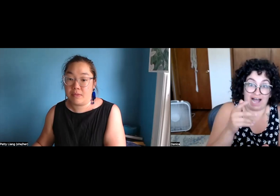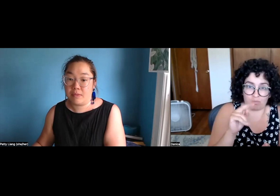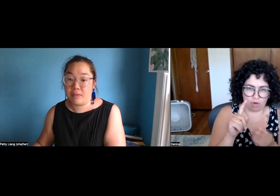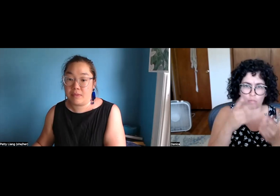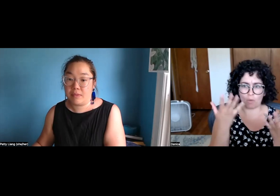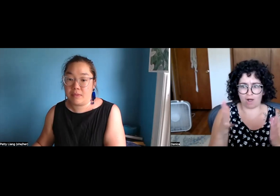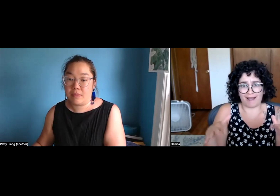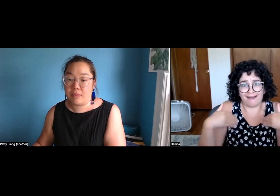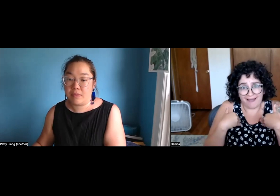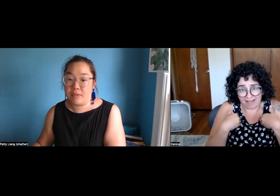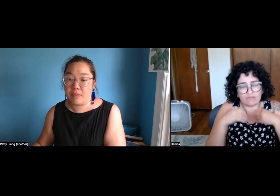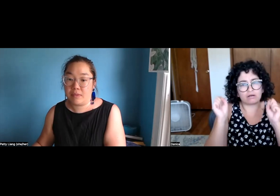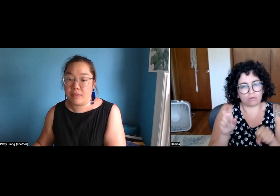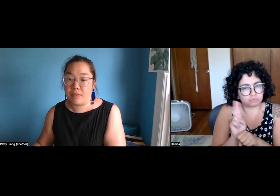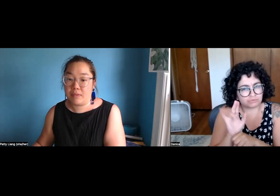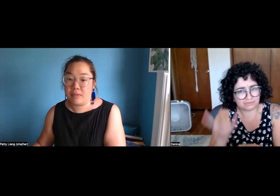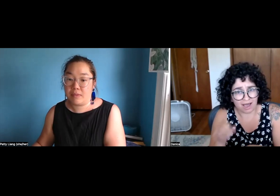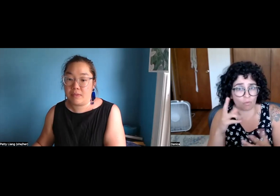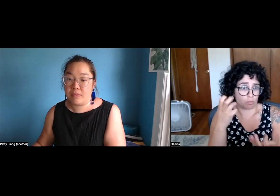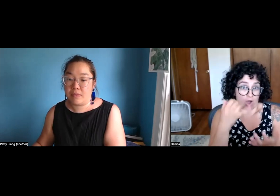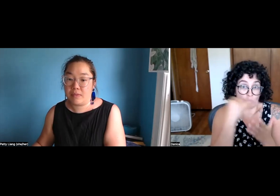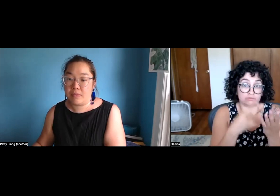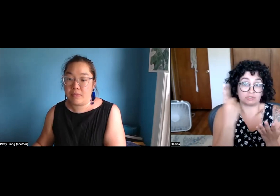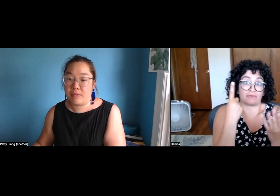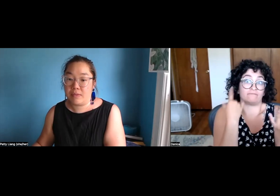And this is Danica. To clarify, it could